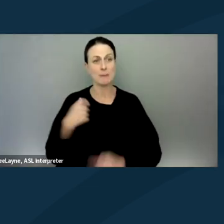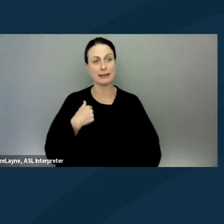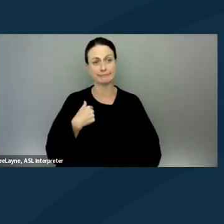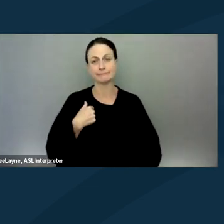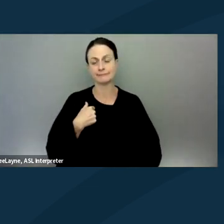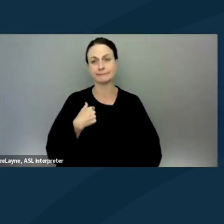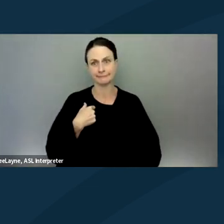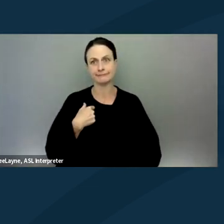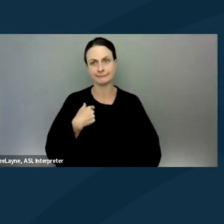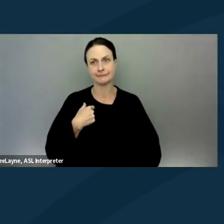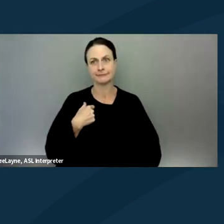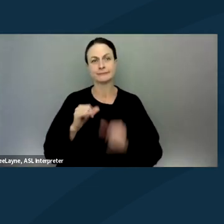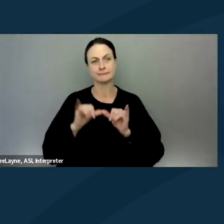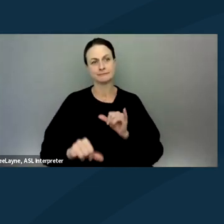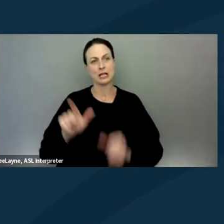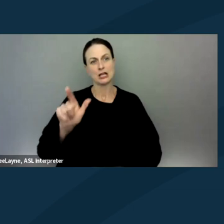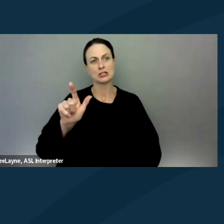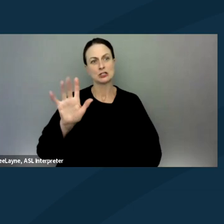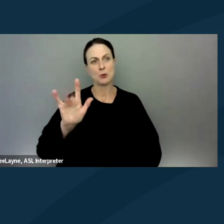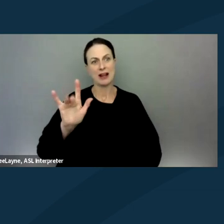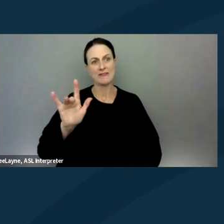I spent 25 days in jail on an ADAPT accident,